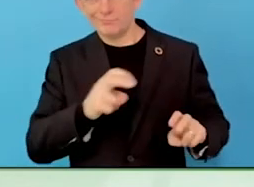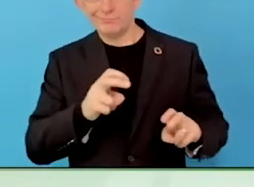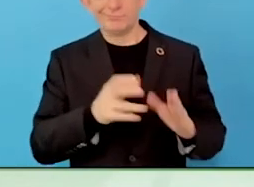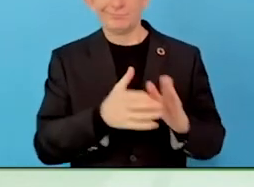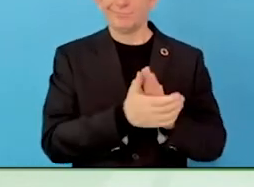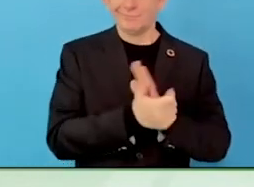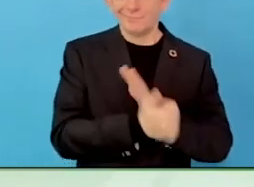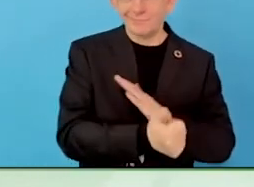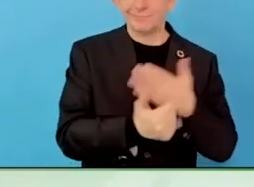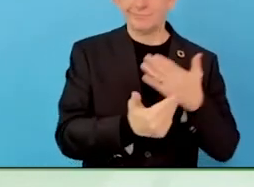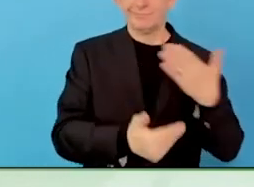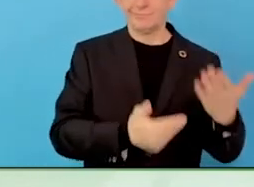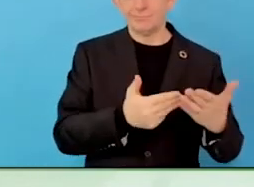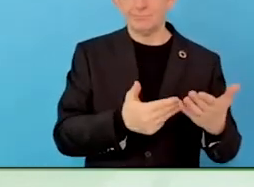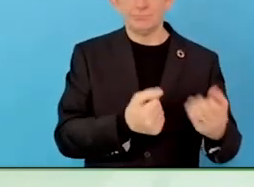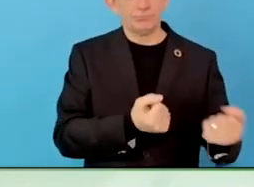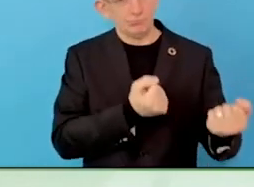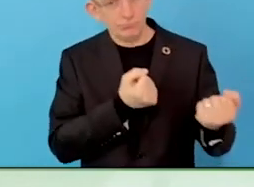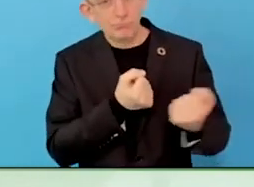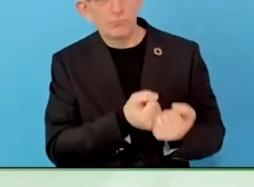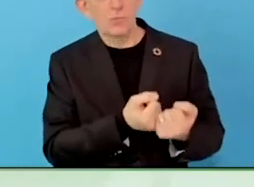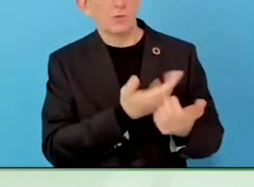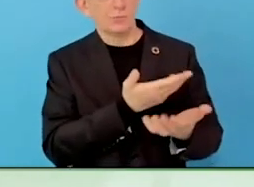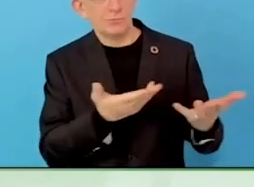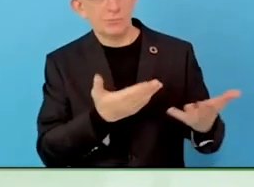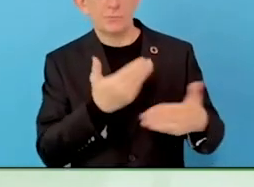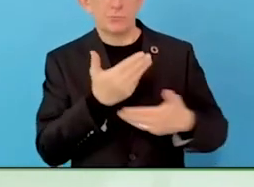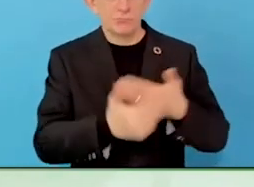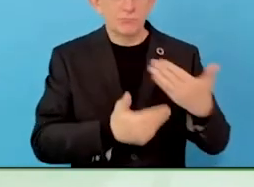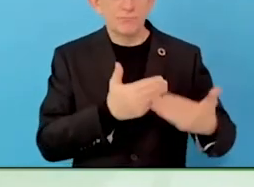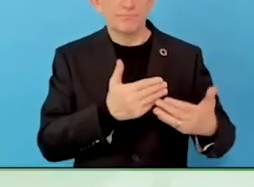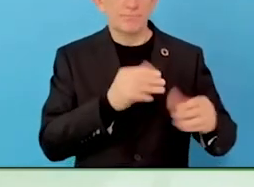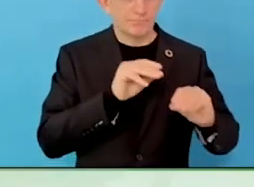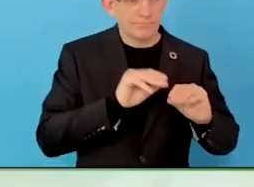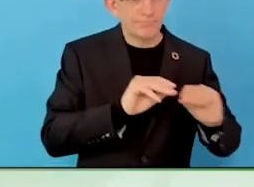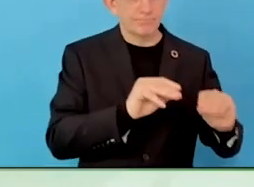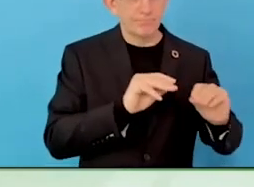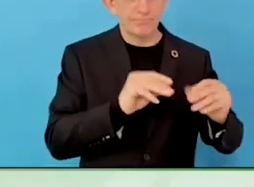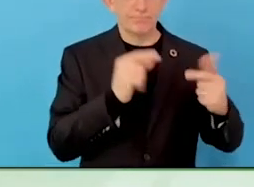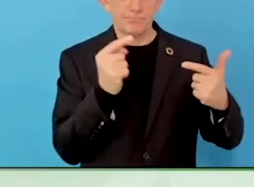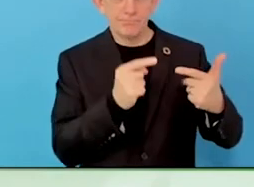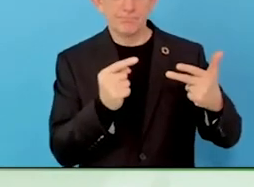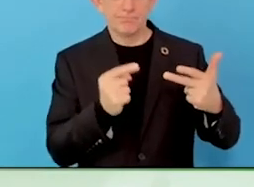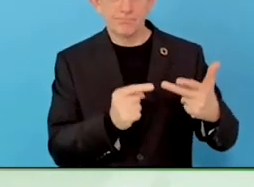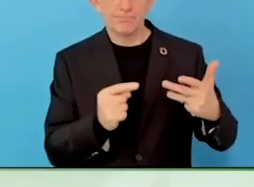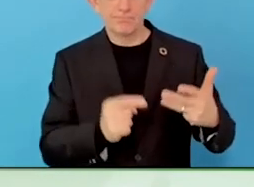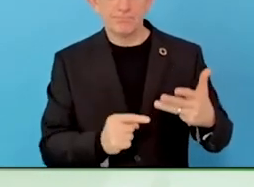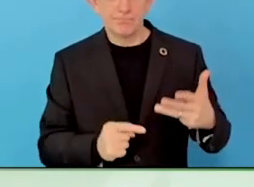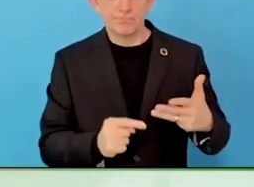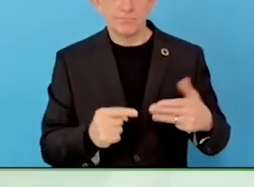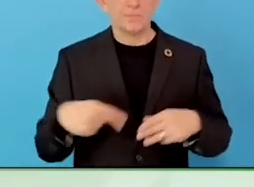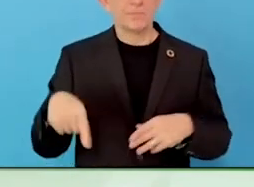If anyone watching this helps people prepare and you are not using the essential skills to succeed program you're wasting time,